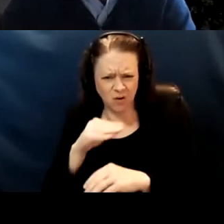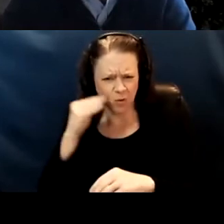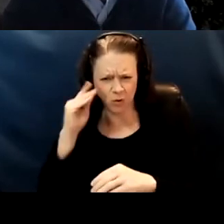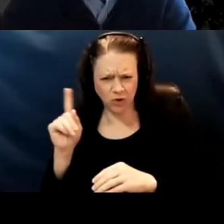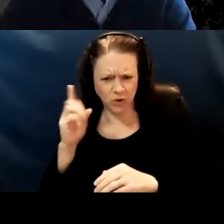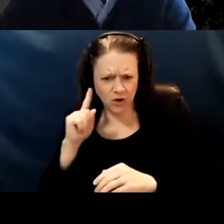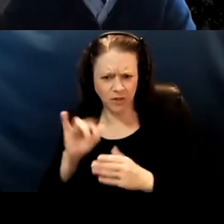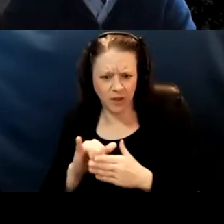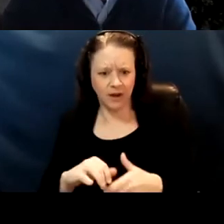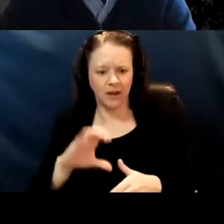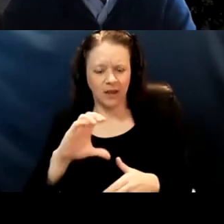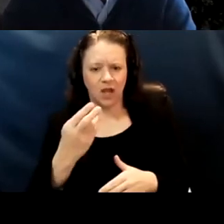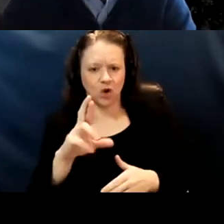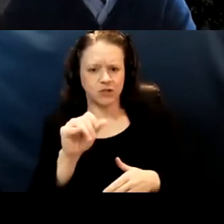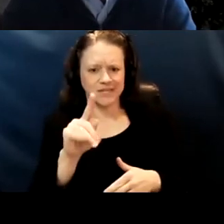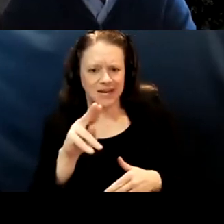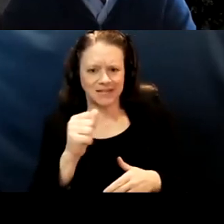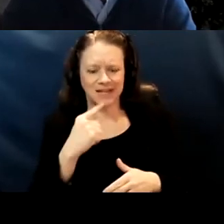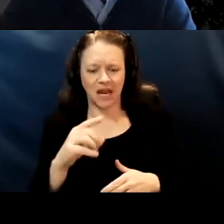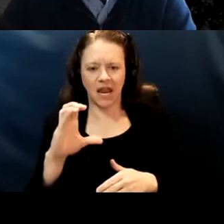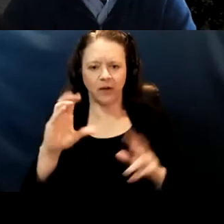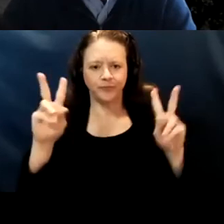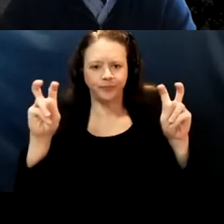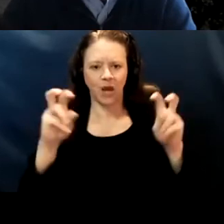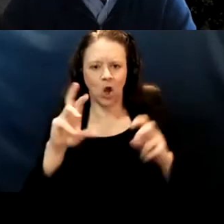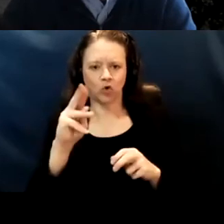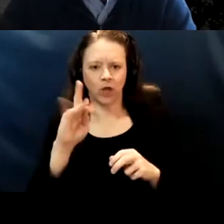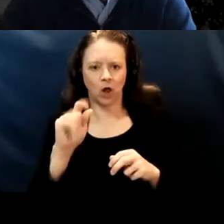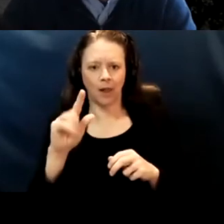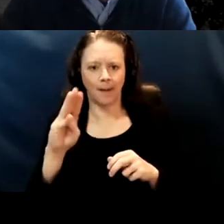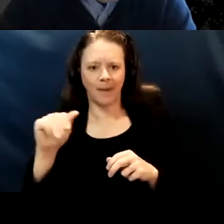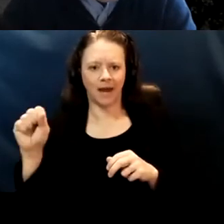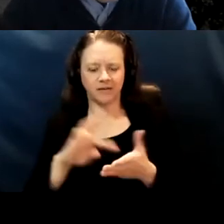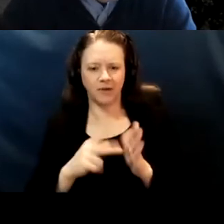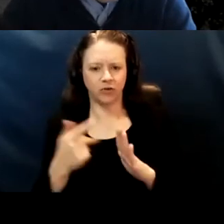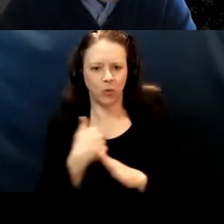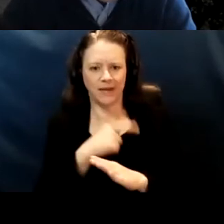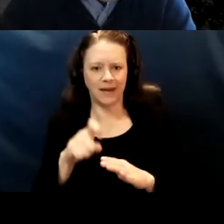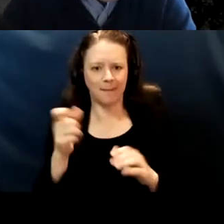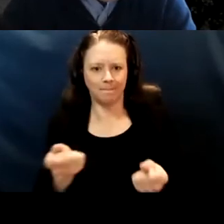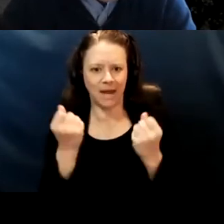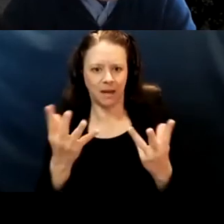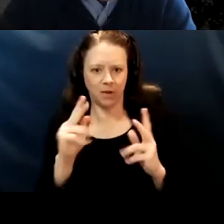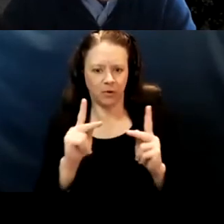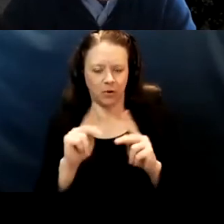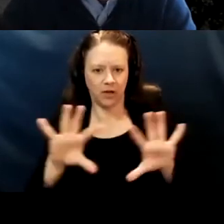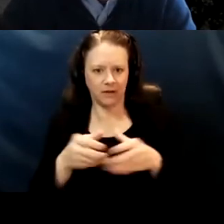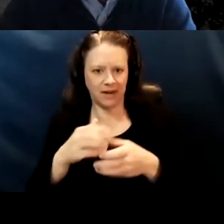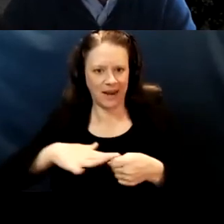A critical mass within a demographic area. Yeah, I don't, I didn't hear them define that with precision but I guess the sense